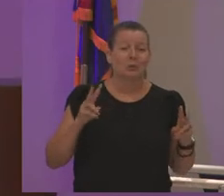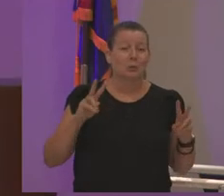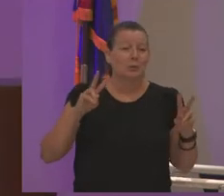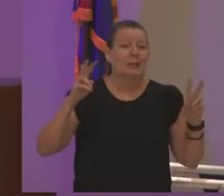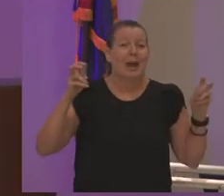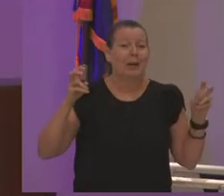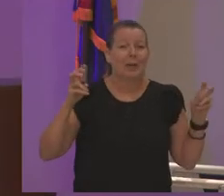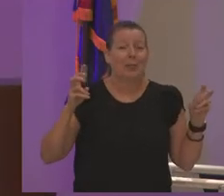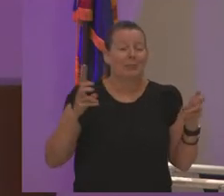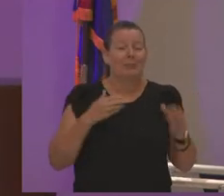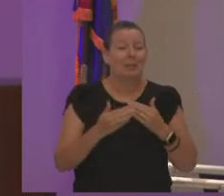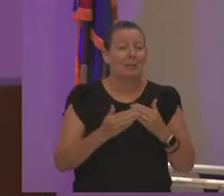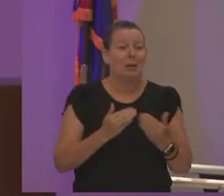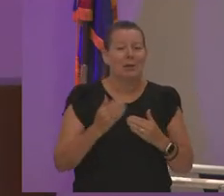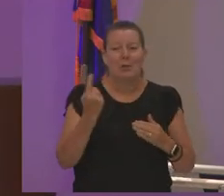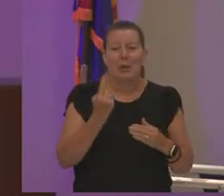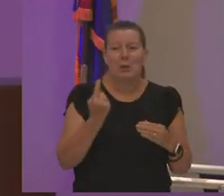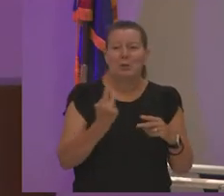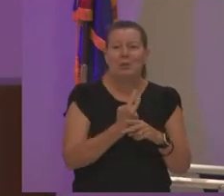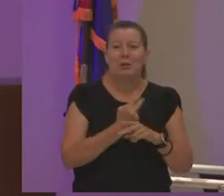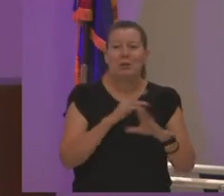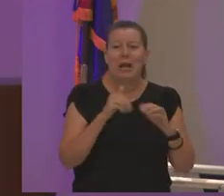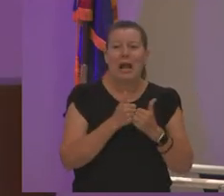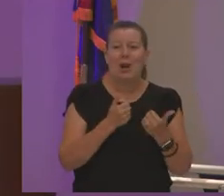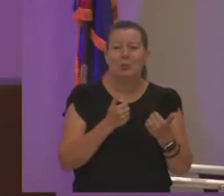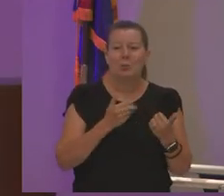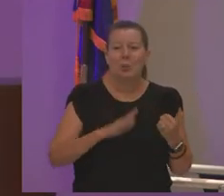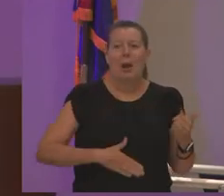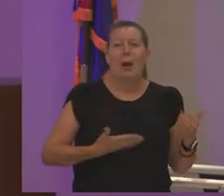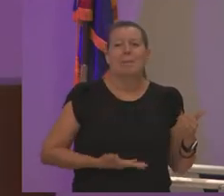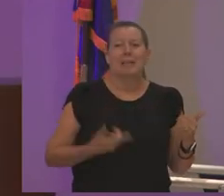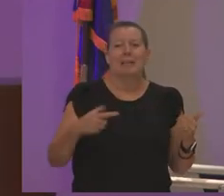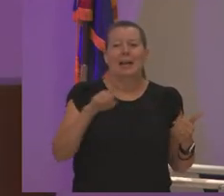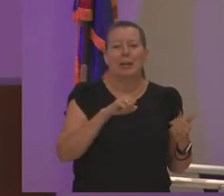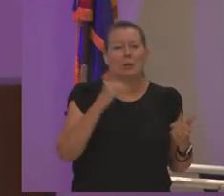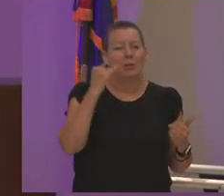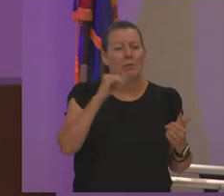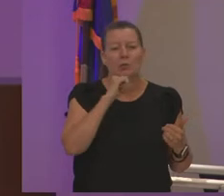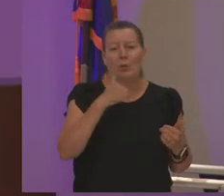always figure out how to upset you and if you don't have a thick skin you're not gonna make it